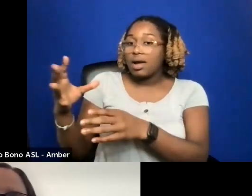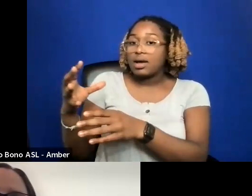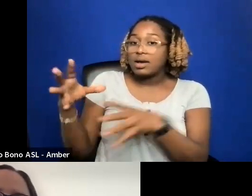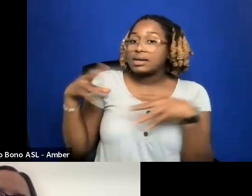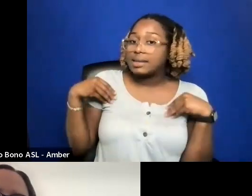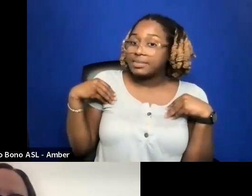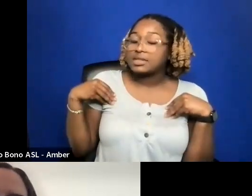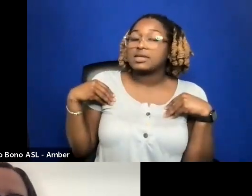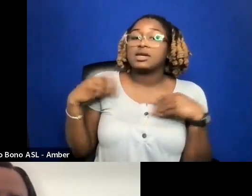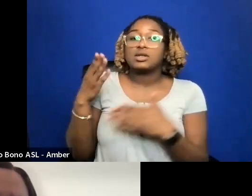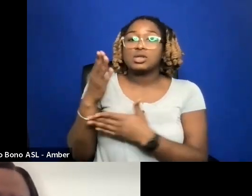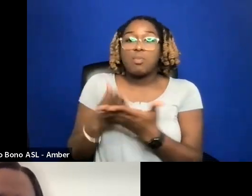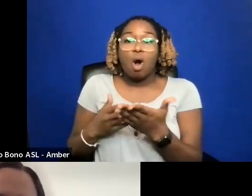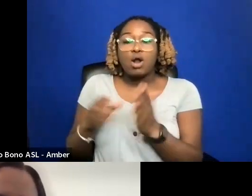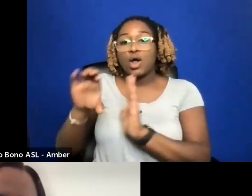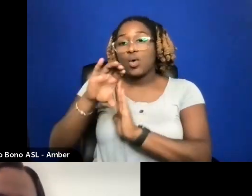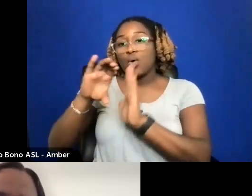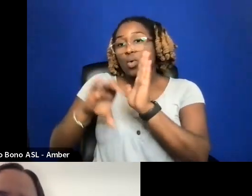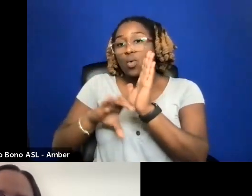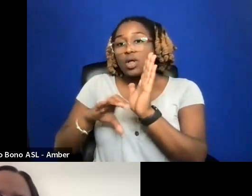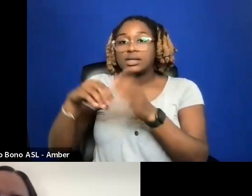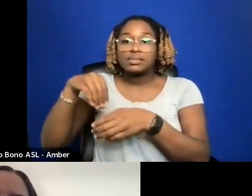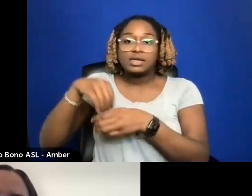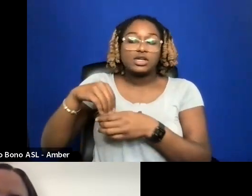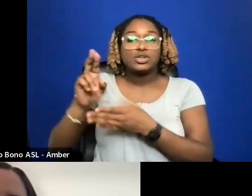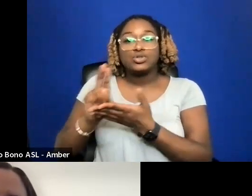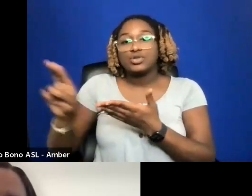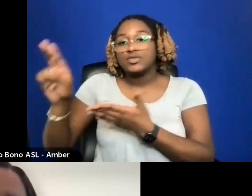IT GETTING ACCEPTED AS PART OF CURRICULUM AT UNIVERSITIES.